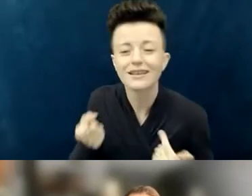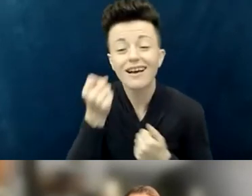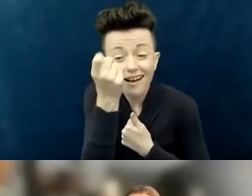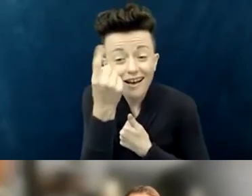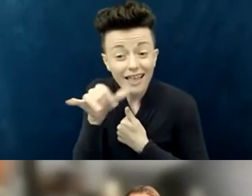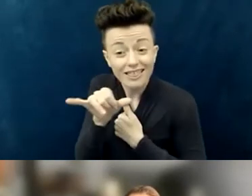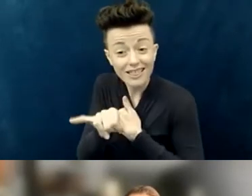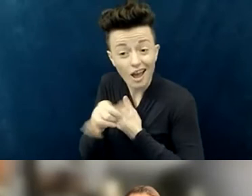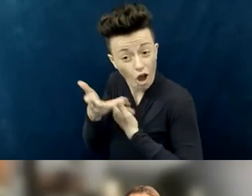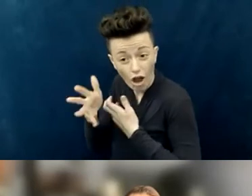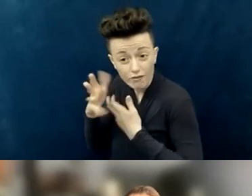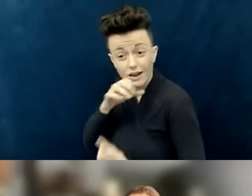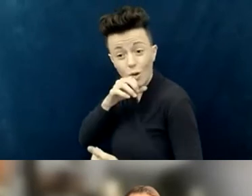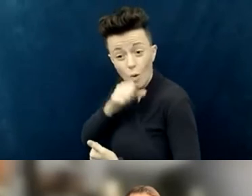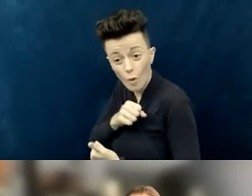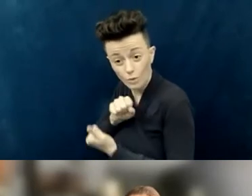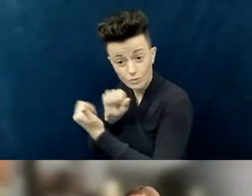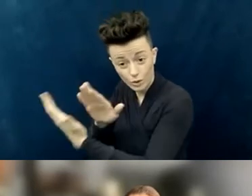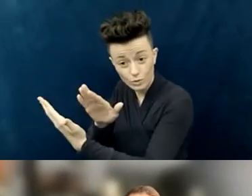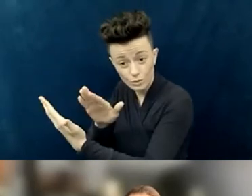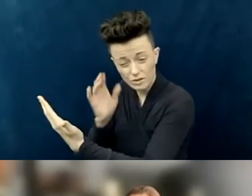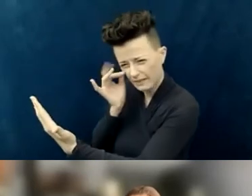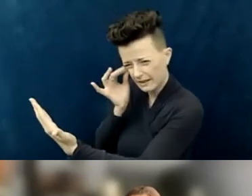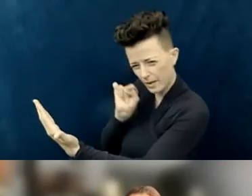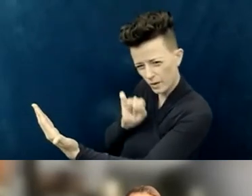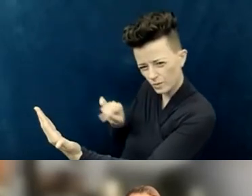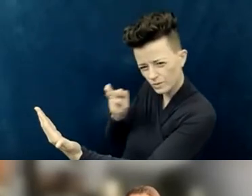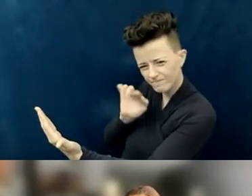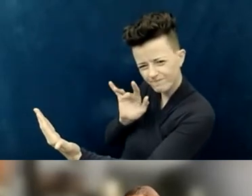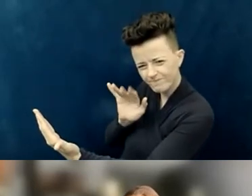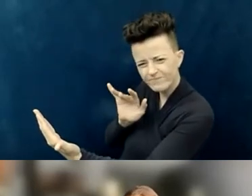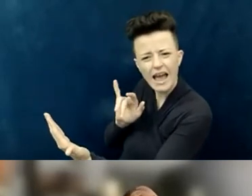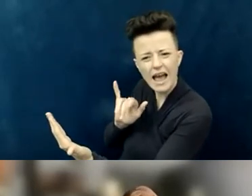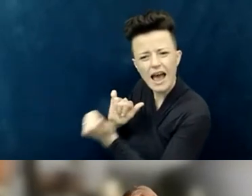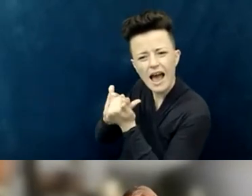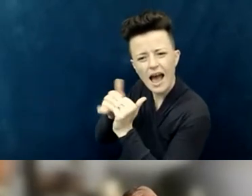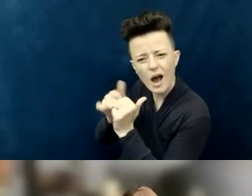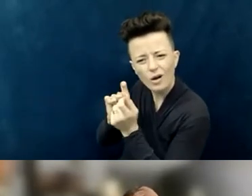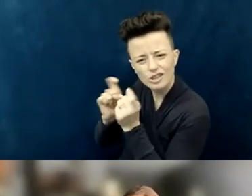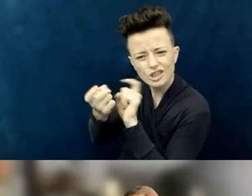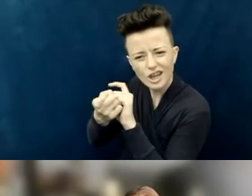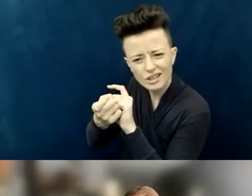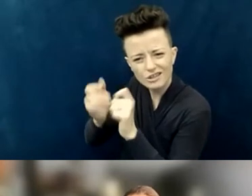think about what you're already doing, and do it better! Right? I think that's gonna be a far more way